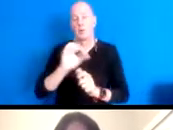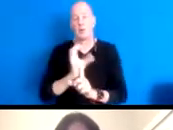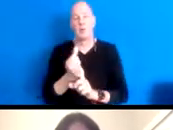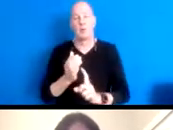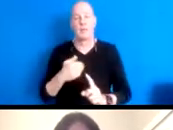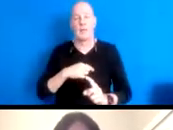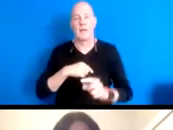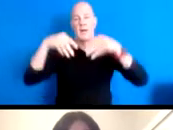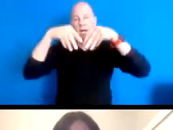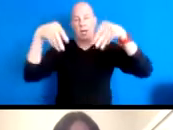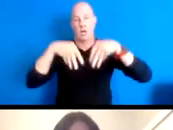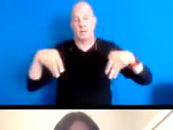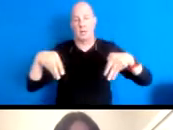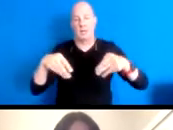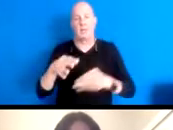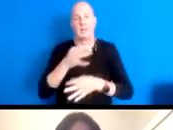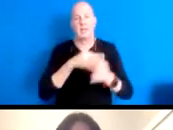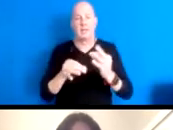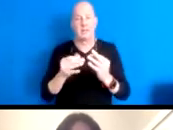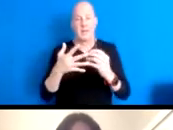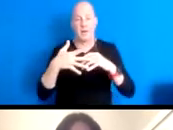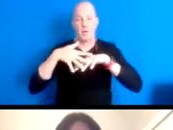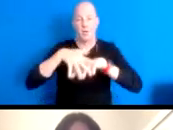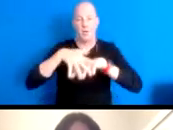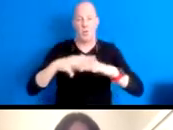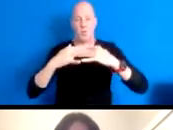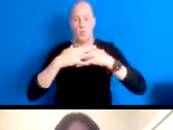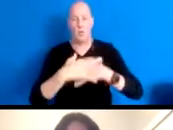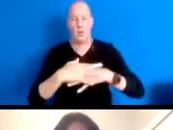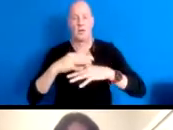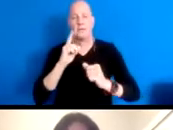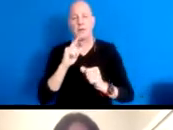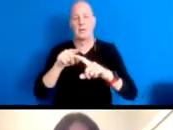than in a web of interdependent values for us to live by.